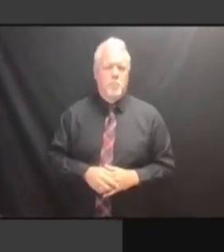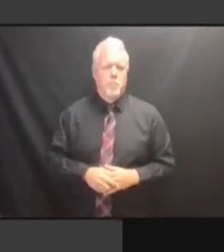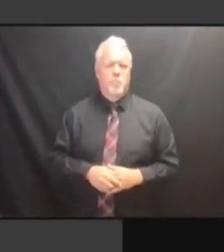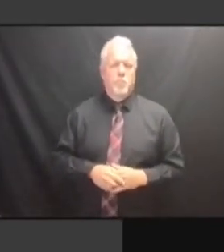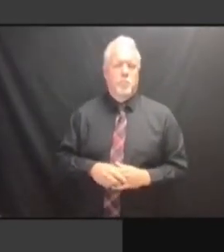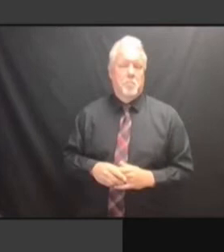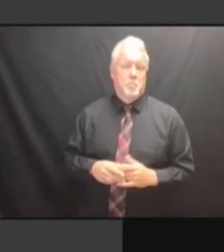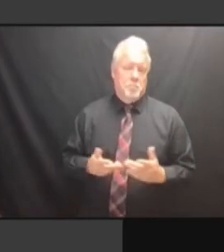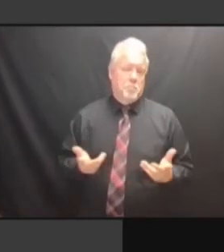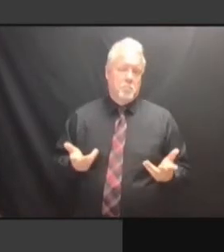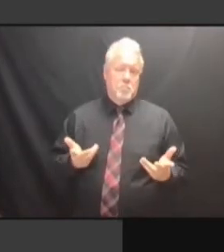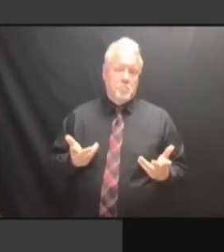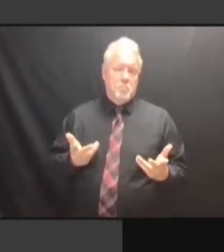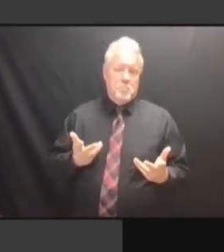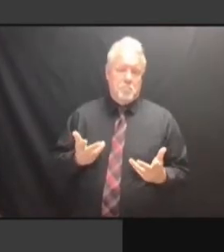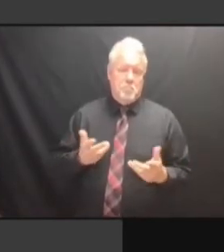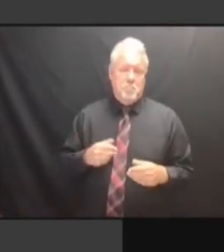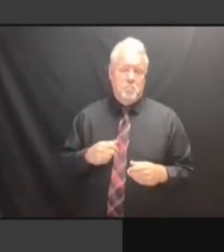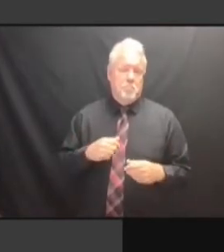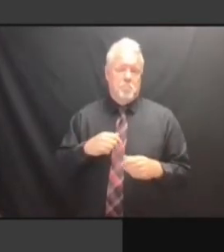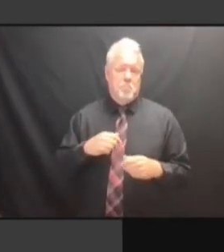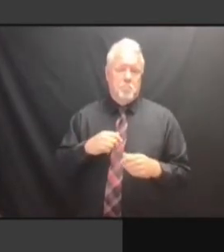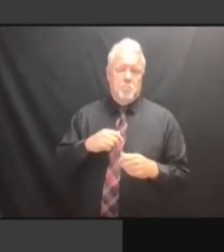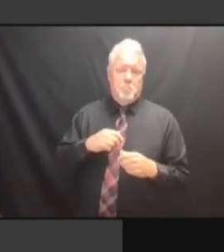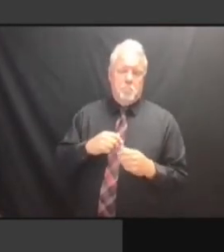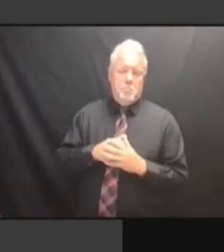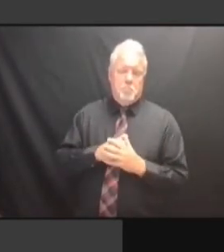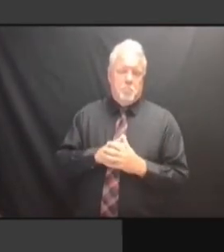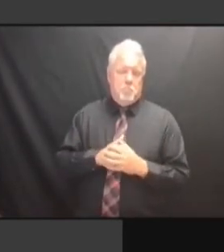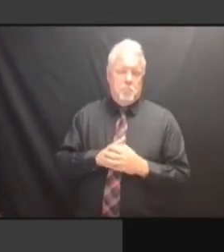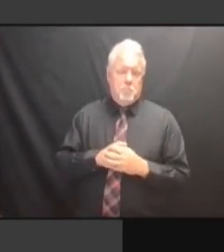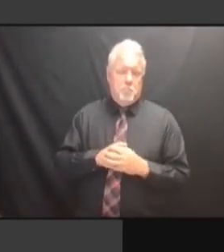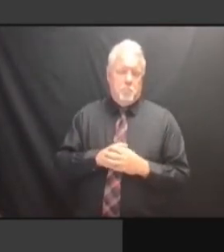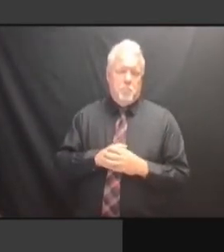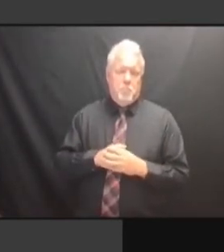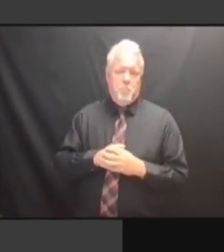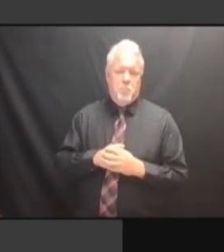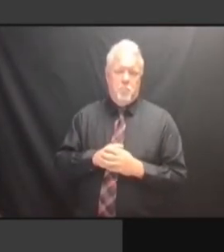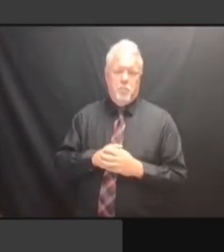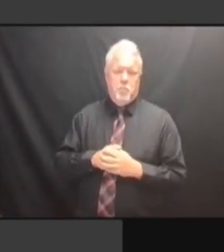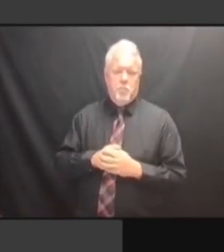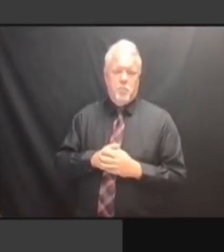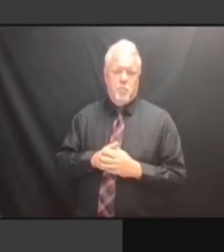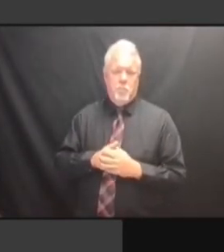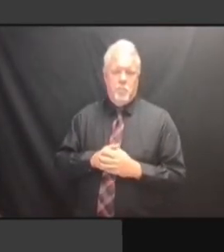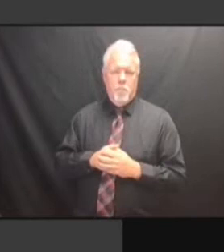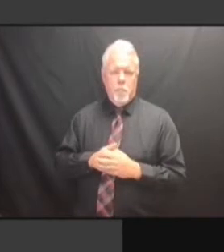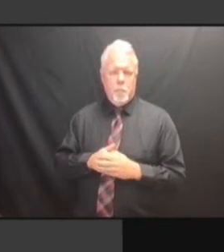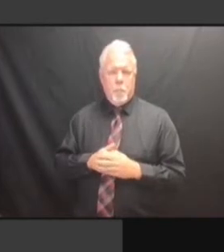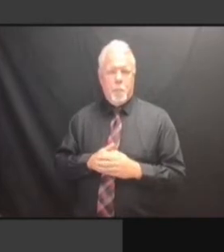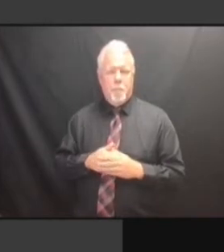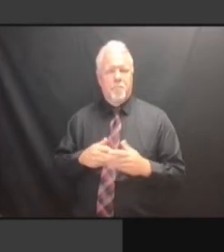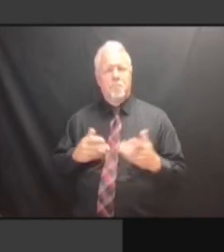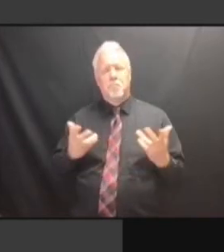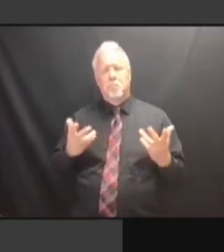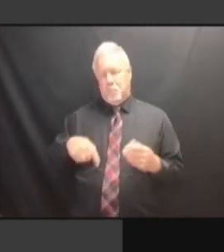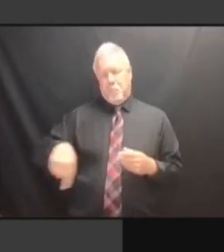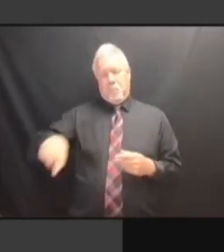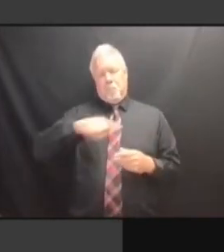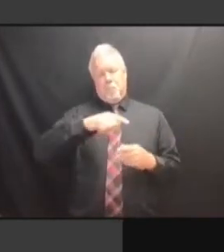AND I THINK IT'S ILLOGICAL TO SAY THAT THIS IS THE WAY WE AND I THINK IT'S ILLOGICAL TO SAY THAT THIS IS THE WAY WE HAVE SAY THAT THIS IS THE WAY WE HAVE SAY THAT THIS IS THE WAY WE HAVE TO SAY THAT THIS IS THE WAY WE HAVE TO BE. TO BE. TO BE. I'M TO BE. I'M NOT TO BE. I'M NOT SAYING TO BE. I'M NOT SAYING THE TO BE. I'M NOT SAYING THE WAY TO BE. I'M NOT SAYING THE WAY YOU I'M NOT SAYING THE WAY YOU I'M NOT SAYING THE WAY YOU SHOULD I'M NOT SAYING THE WAY YOU SHOULD BE I'M NOT SAYING THE WAY YOU SHOULD BE -- I'M NOT SAYING THE WAY YOU SHOULD BE -- EXACTLY I'M NOT SAYING THE WAY YOU SHOULD BE -- EXACTLY THE I'M NOT SAYING THE WAY YOU SHOULD BE -- EXACTLY THE WAY I'M NOT SAYING THE WAY YOU SHOULD BE -- EXACTLY THE WAY YOU SHOULD BE -- EXACTLY THE WAY YOU SHOULD BE -- EXACTLY THE WAY YOU SHOULD SHOULD BE -- EXACTLY THE WAY YOU SHOULD BE. SHOULD BE. SHOULD BE. BUT SHOULD BE. BUT I SHOULD BE. BUT I DON'T SHOULD BE. BUT I DON'T THINK SHOULD BE. BUT I DON'T THINK YOU SHOULD BE. BUT I DON'T THINK YOU CAN SHOULD BE. BUT I DON'T THINK YOU CAN SAY BUT I DON'T THINK YOU CAN SAY BUT I DON'T THINK YOU CAN SAY THIS BUT I DON'T THINK YOU CAN SAY THIS IS